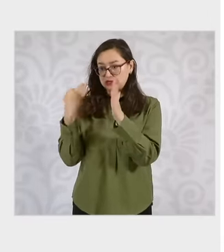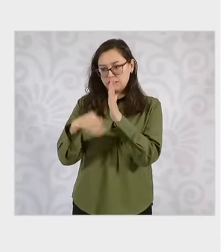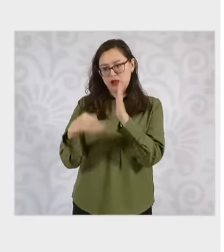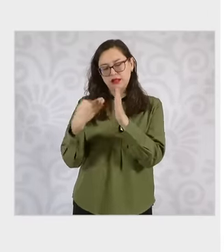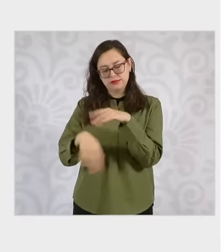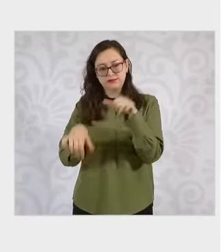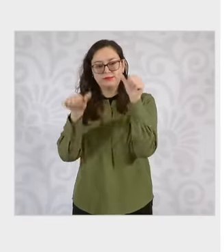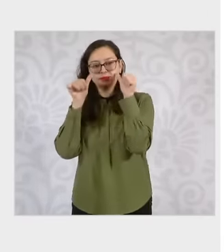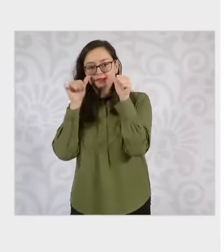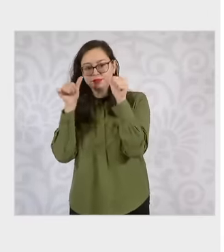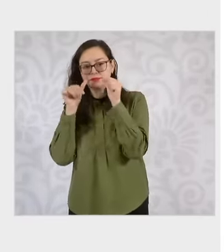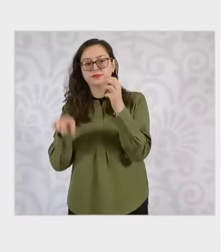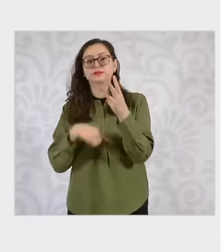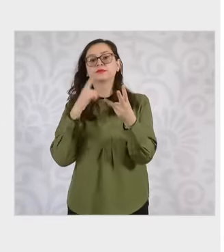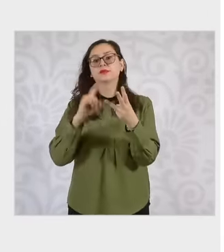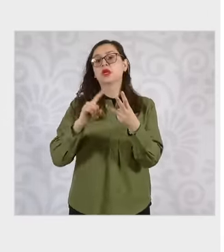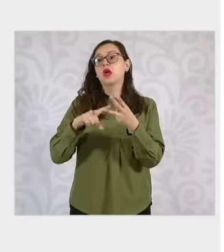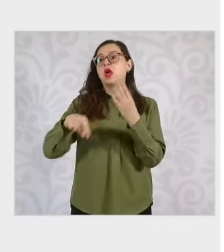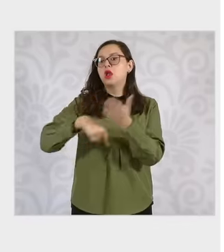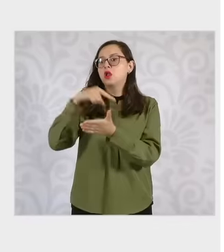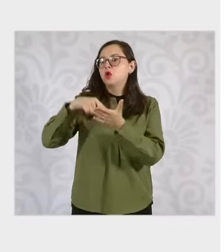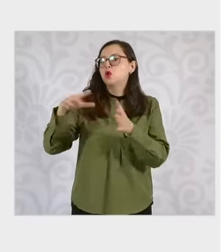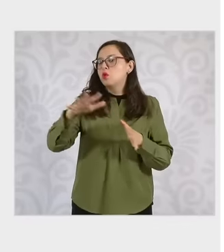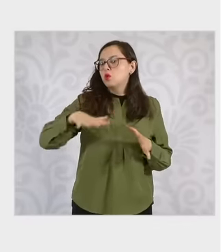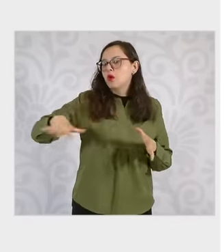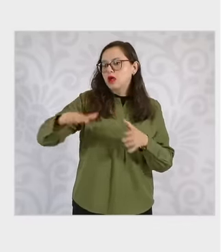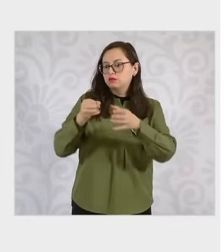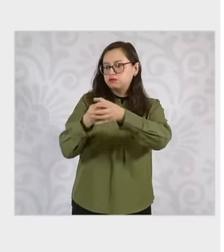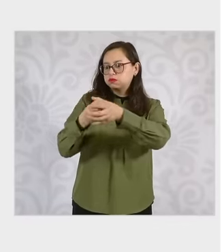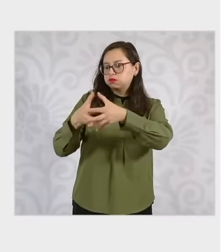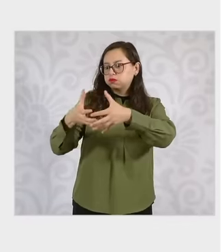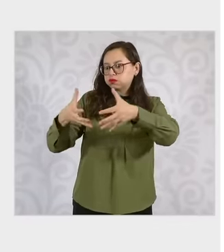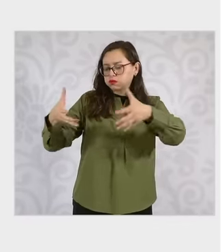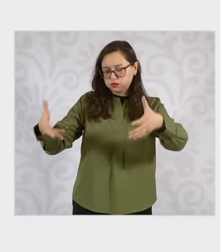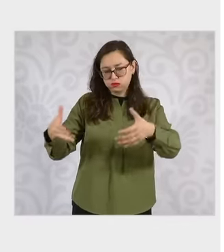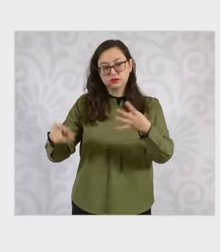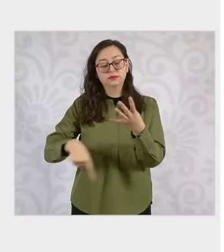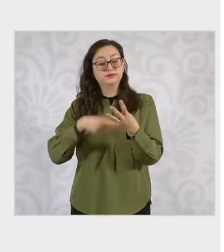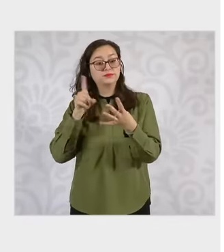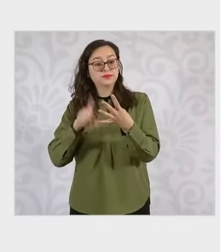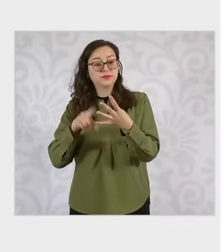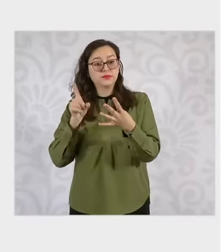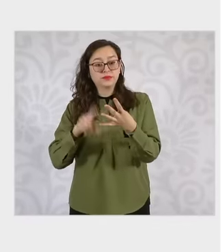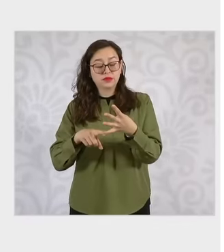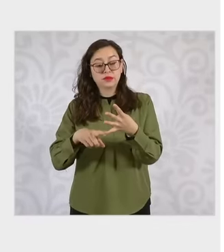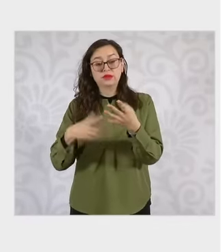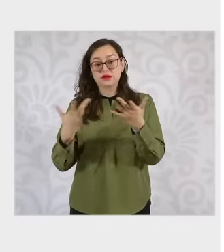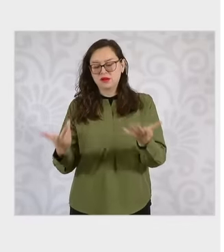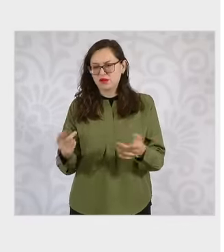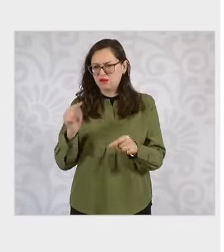demographic increase very particular attention also in risk areas there are many needs throughout